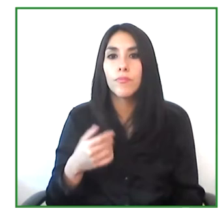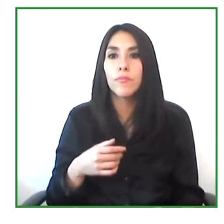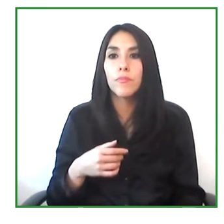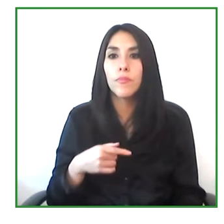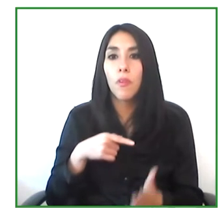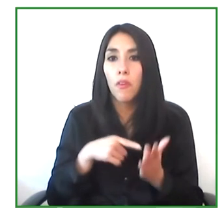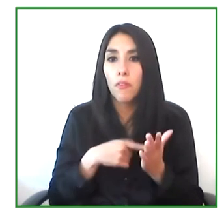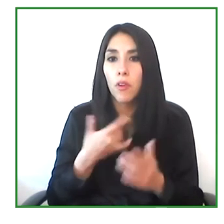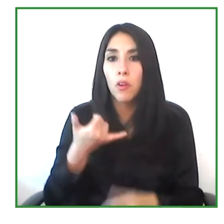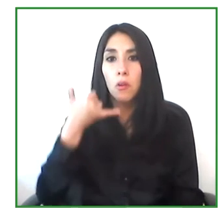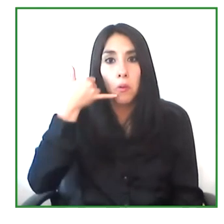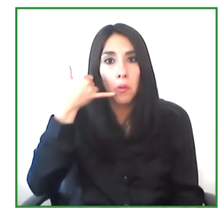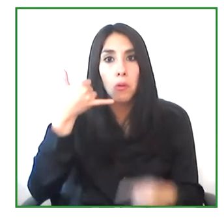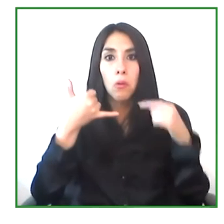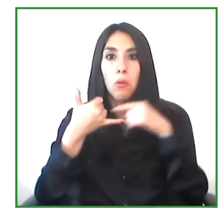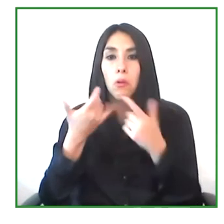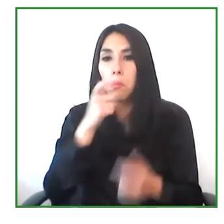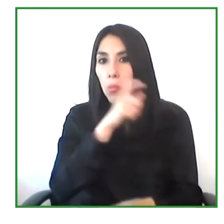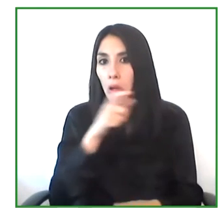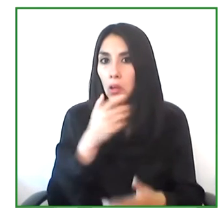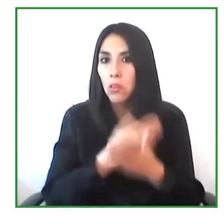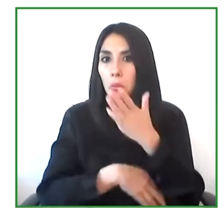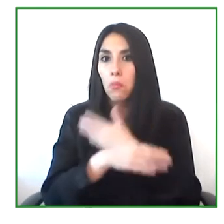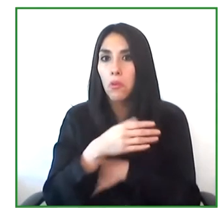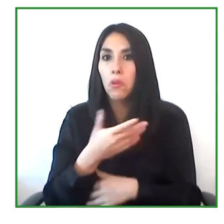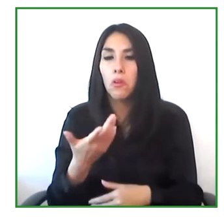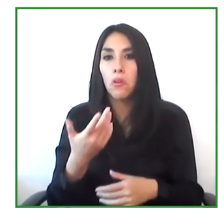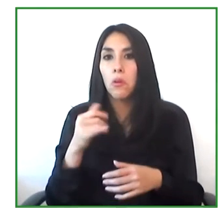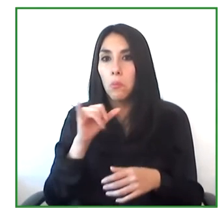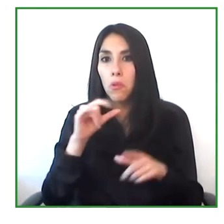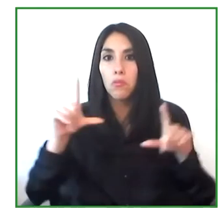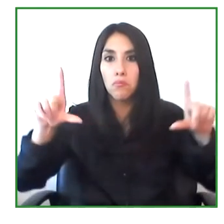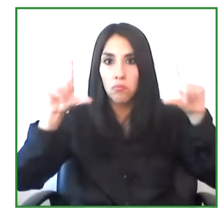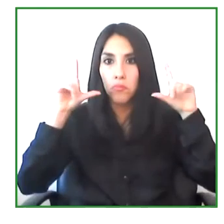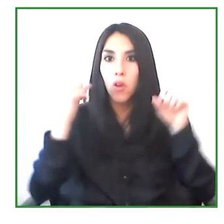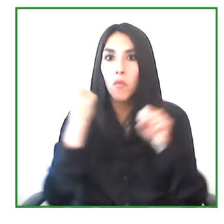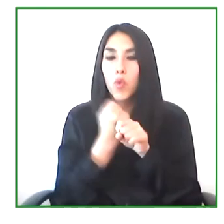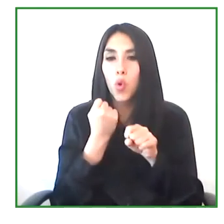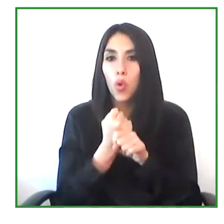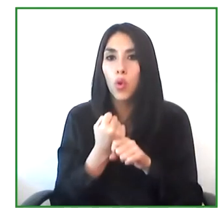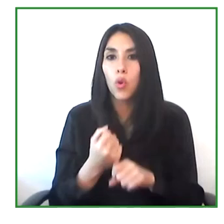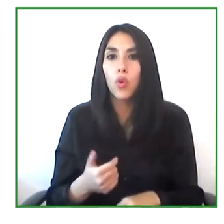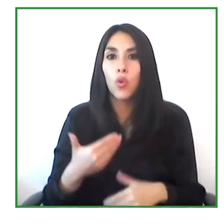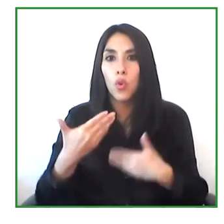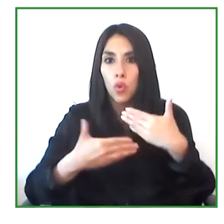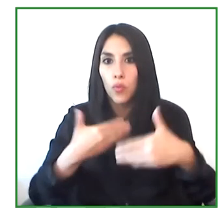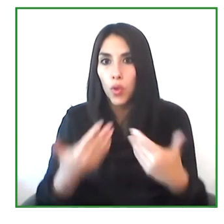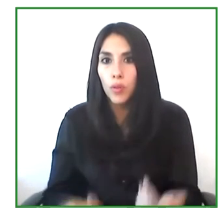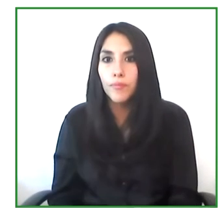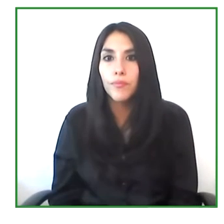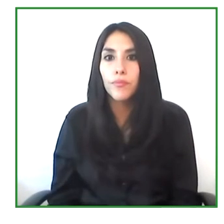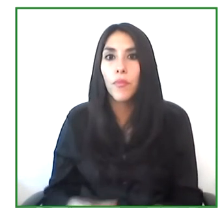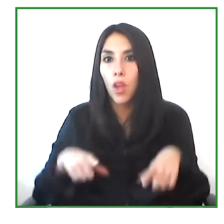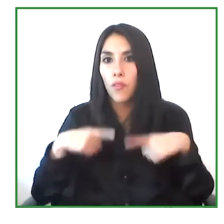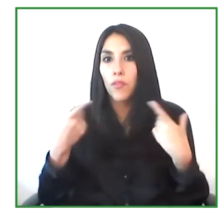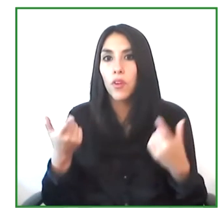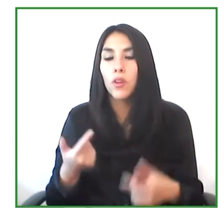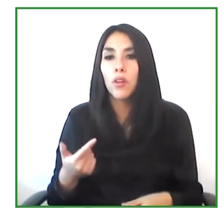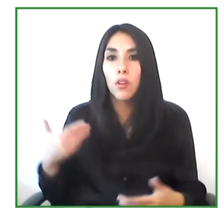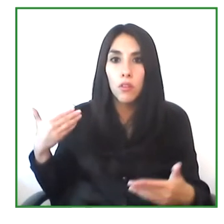So it's having an impact on their quality of life that goes beyond.